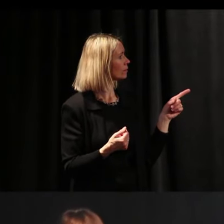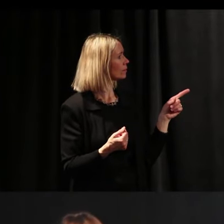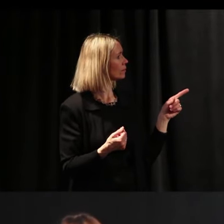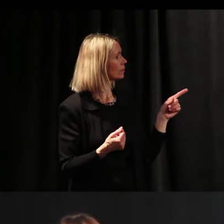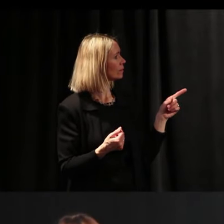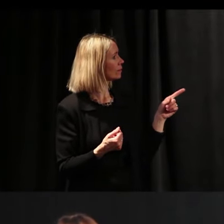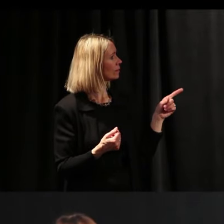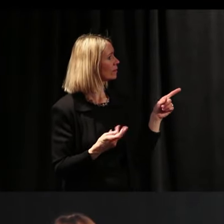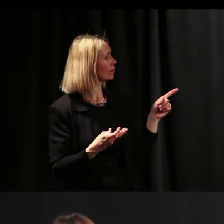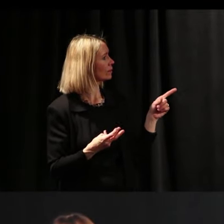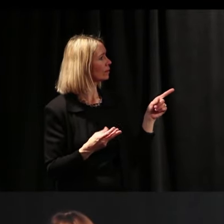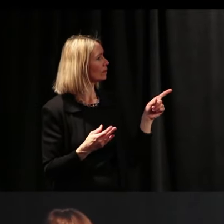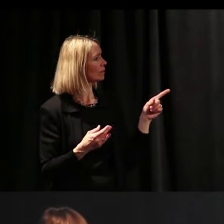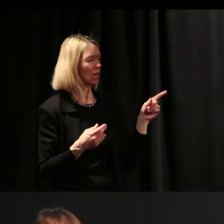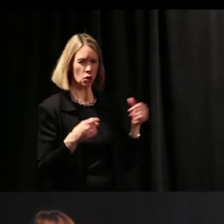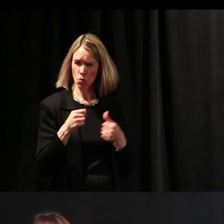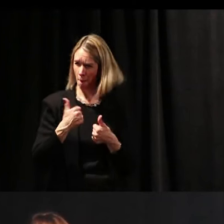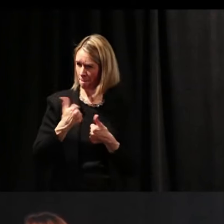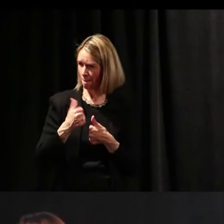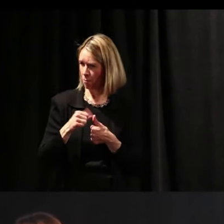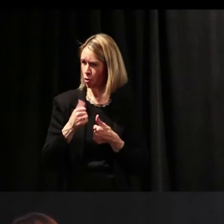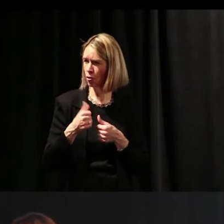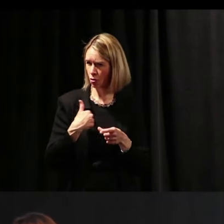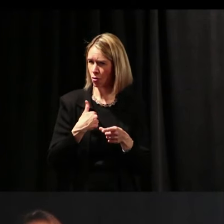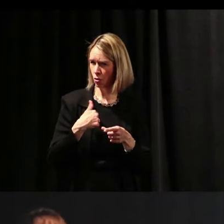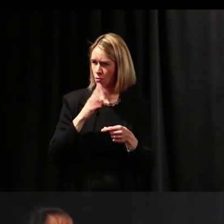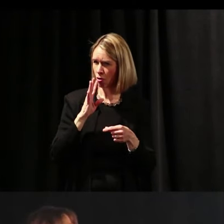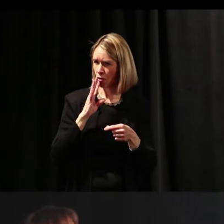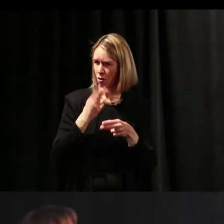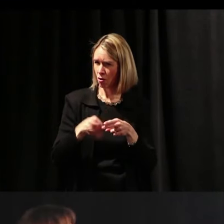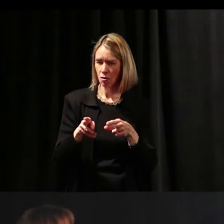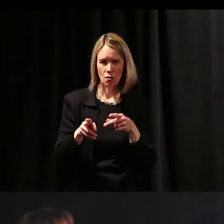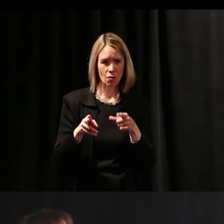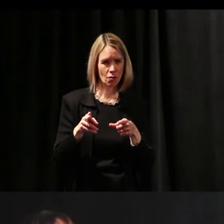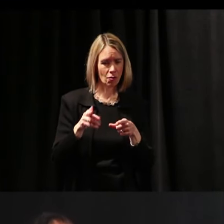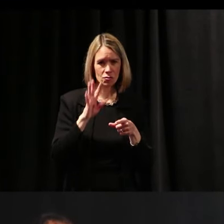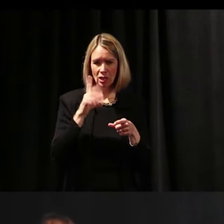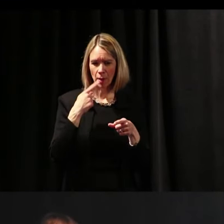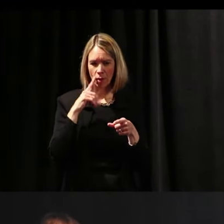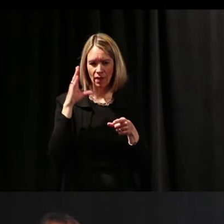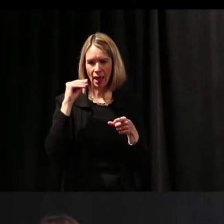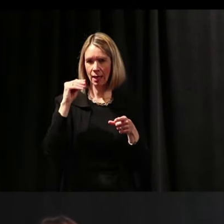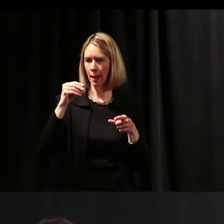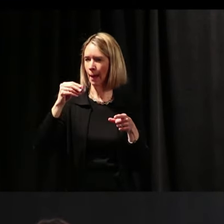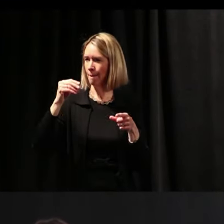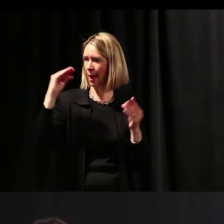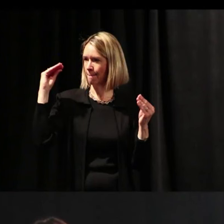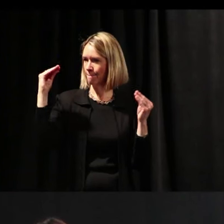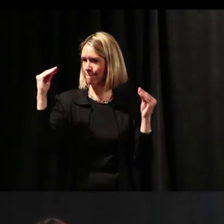Do you remember I talked a little bit about the paradigm shift?